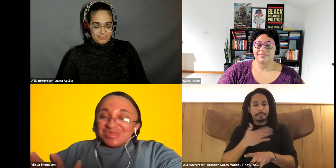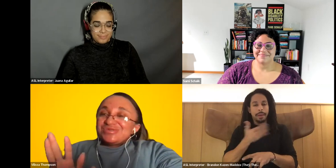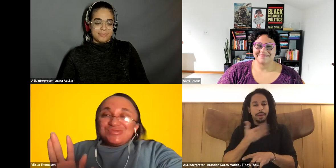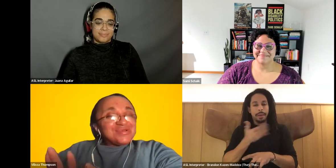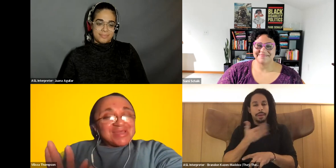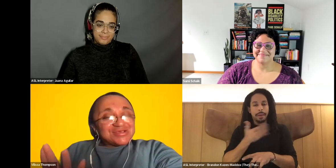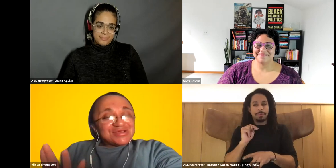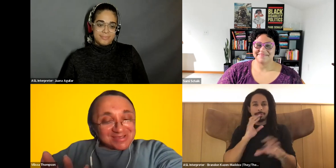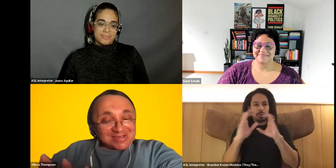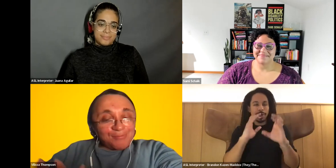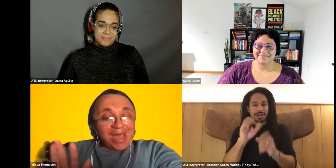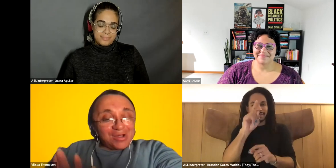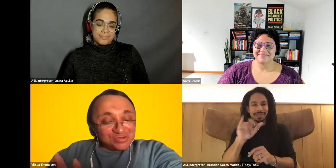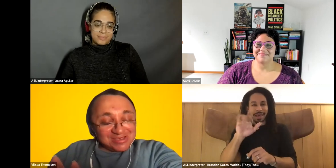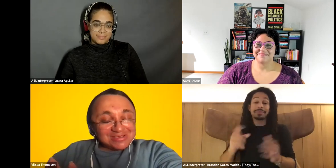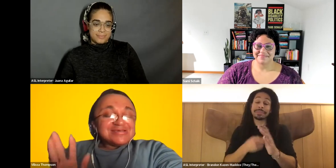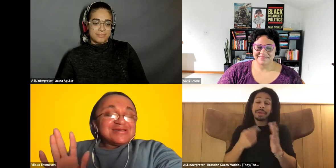Vilissa Thompson: you realize quick boundaries